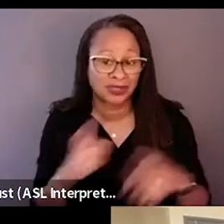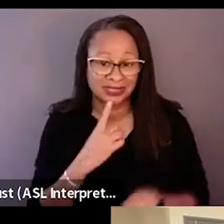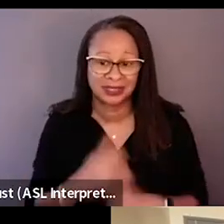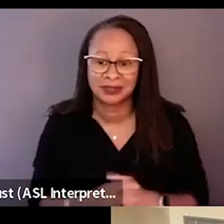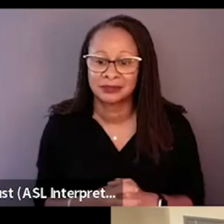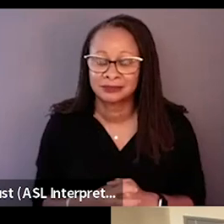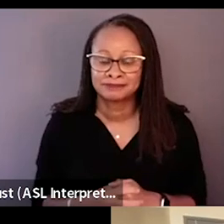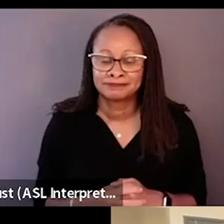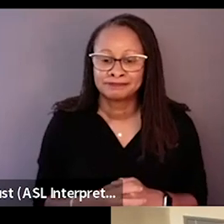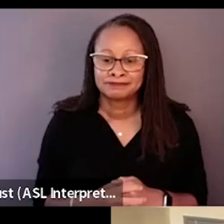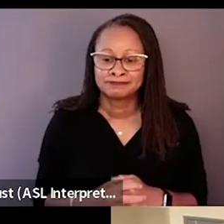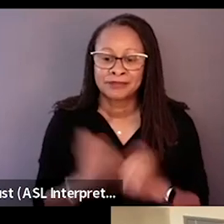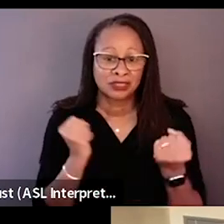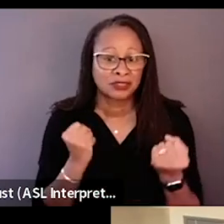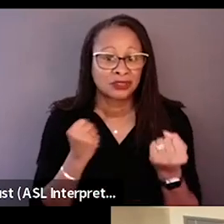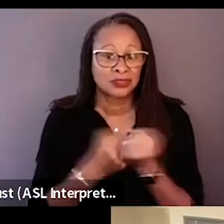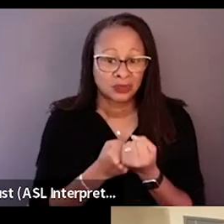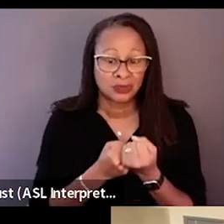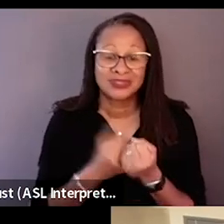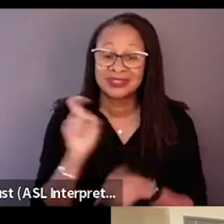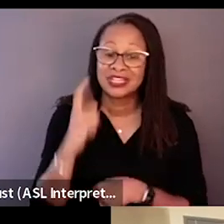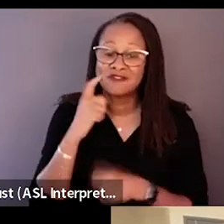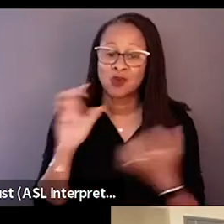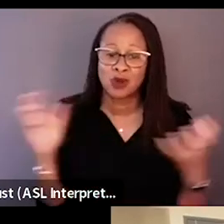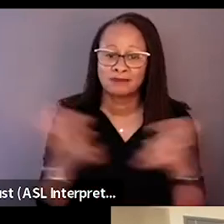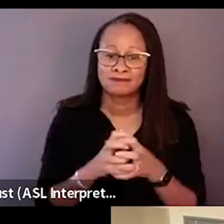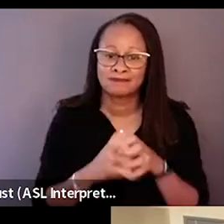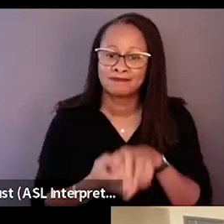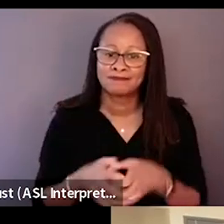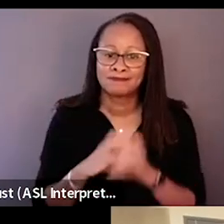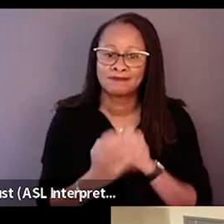it underscores the need for intersectionality, all of this. If you just look at the Siev family,